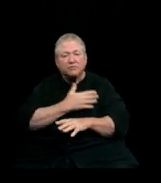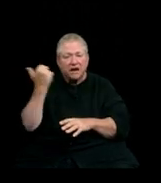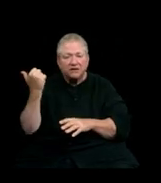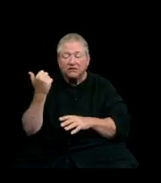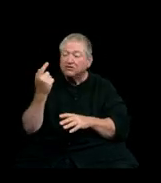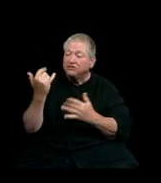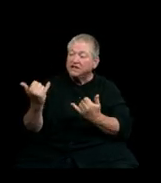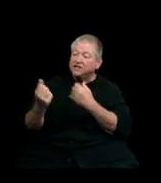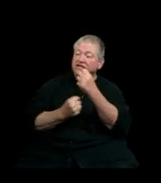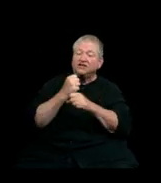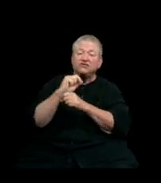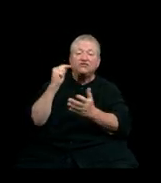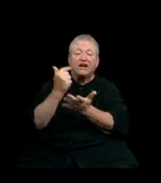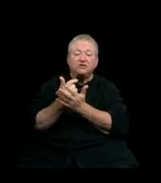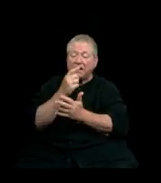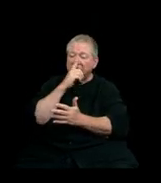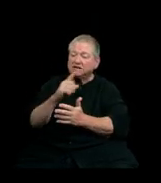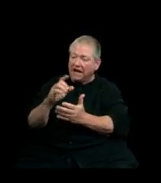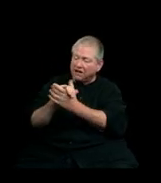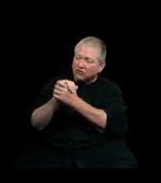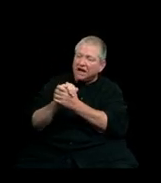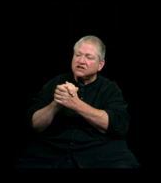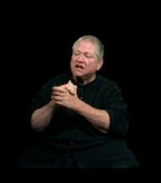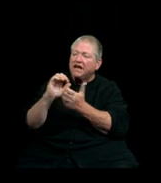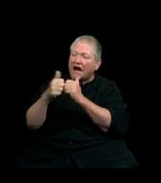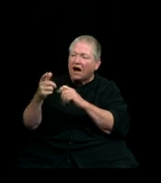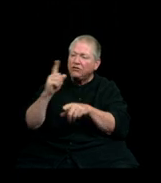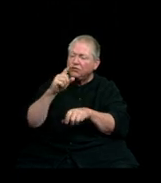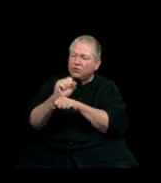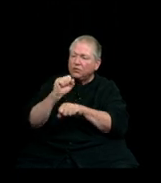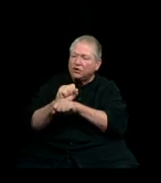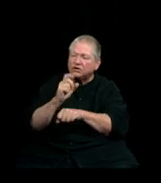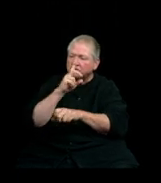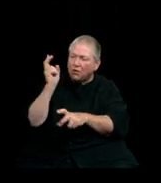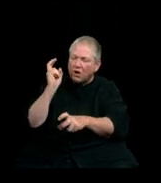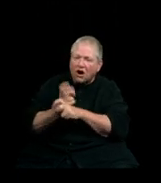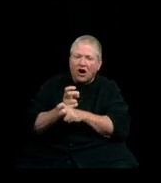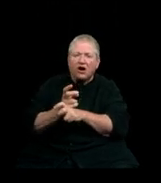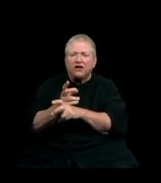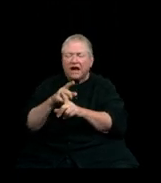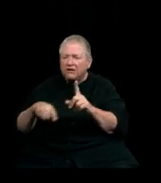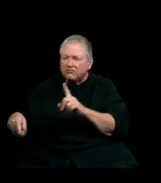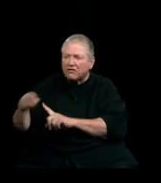I salute the many ways in which you worked around the obstacles caused by the Corona virus and COVID-19.